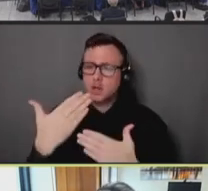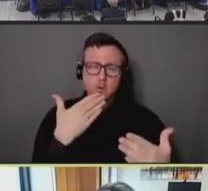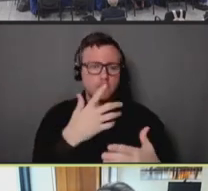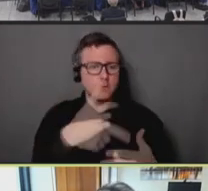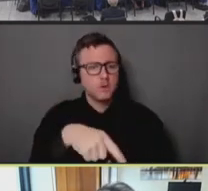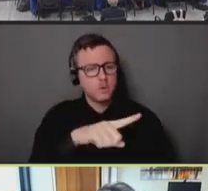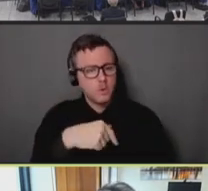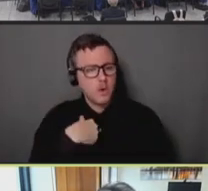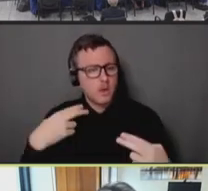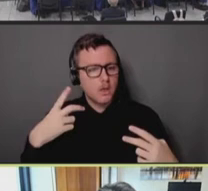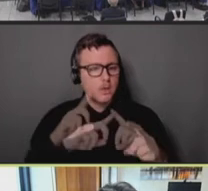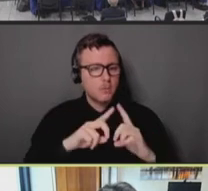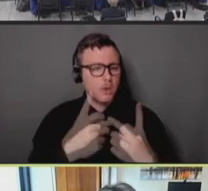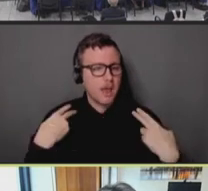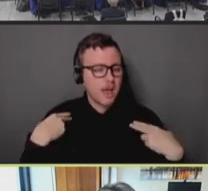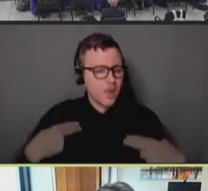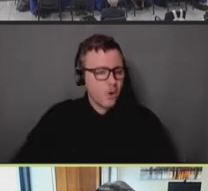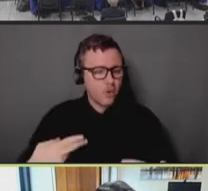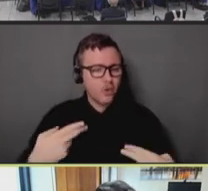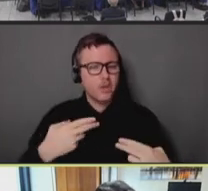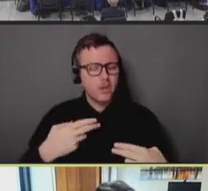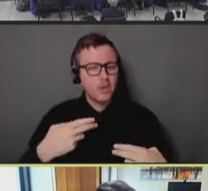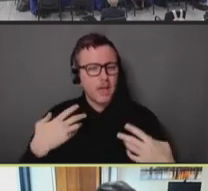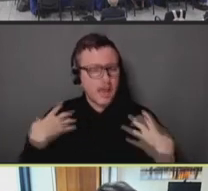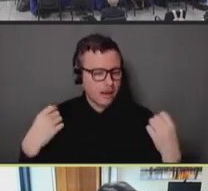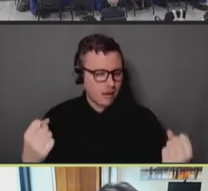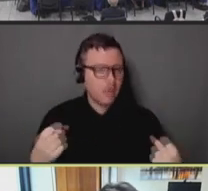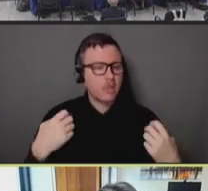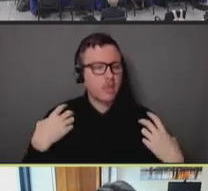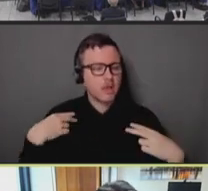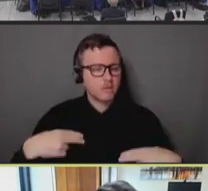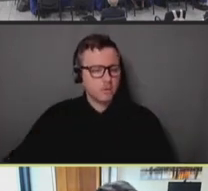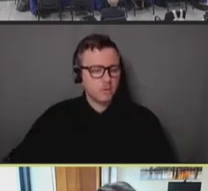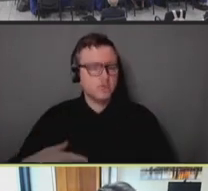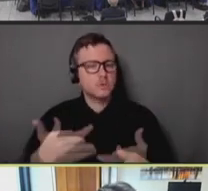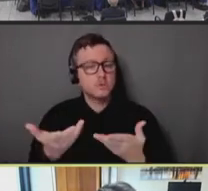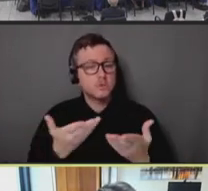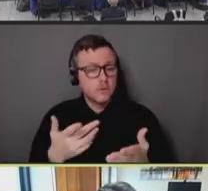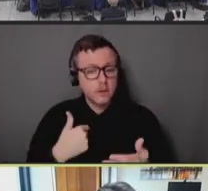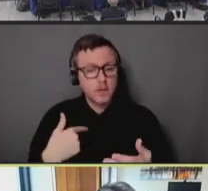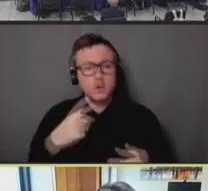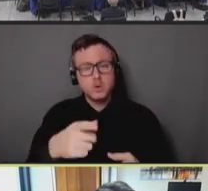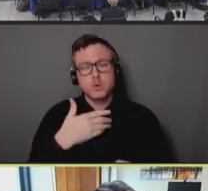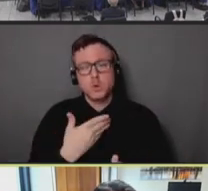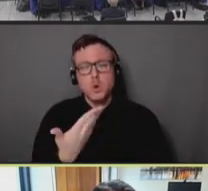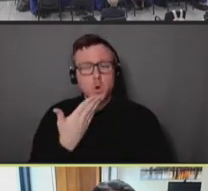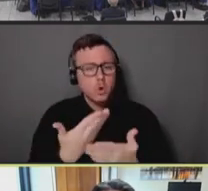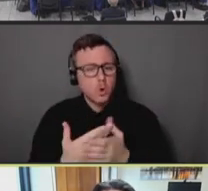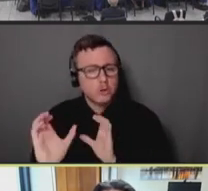and Human Services for your partnership, for your open lines of communication and,